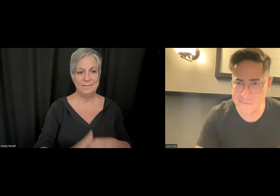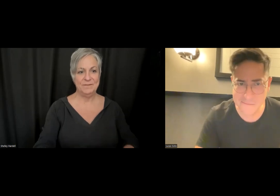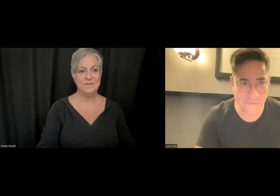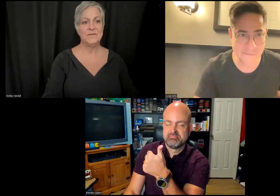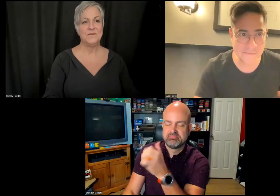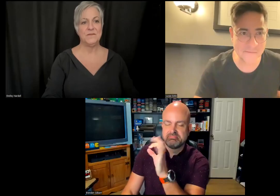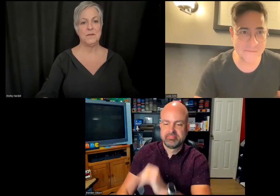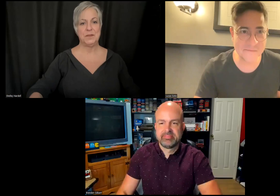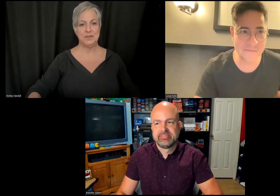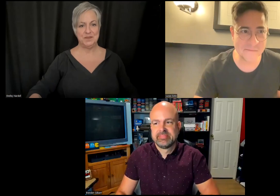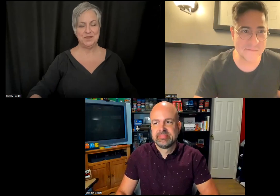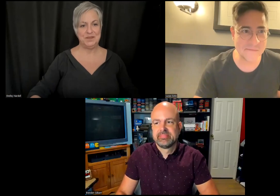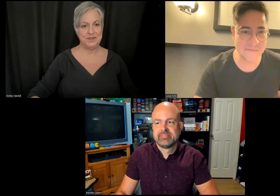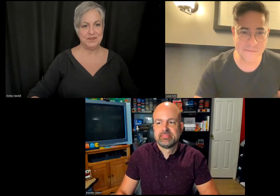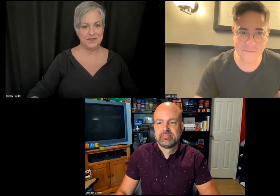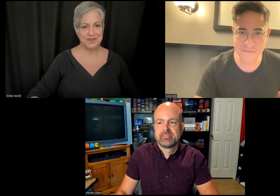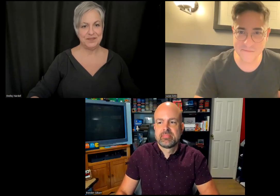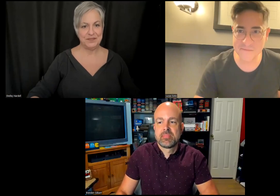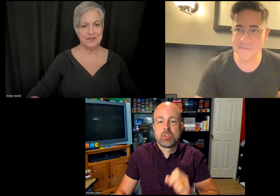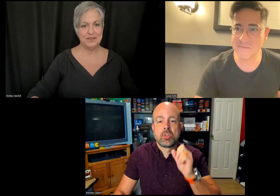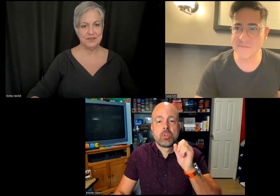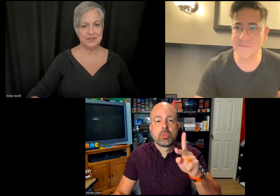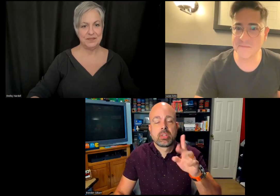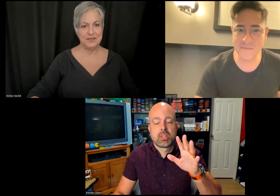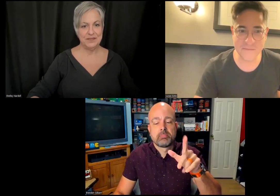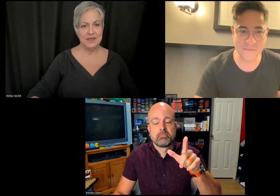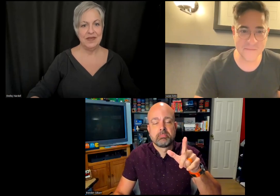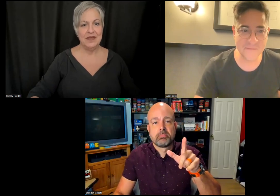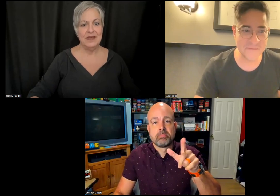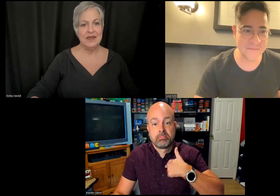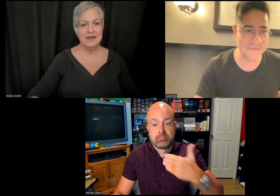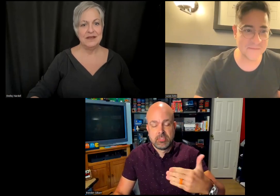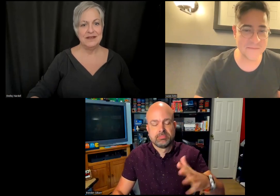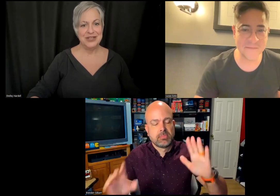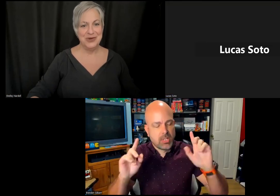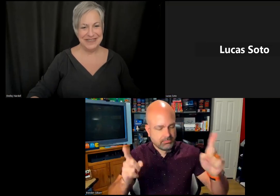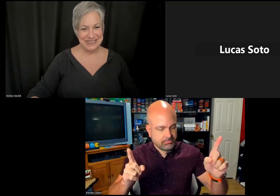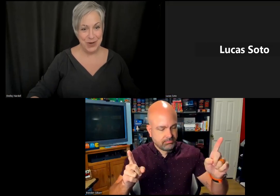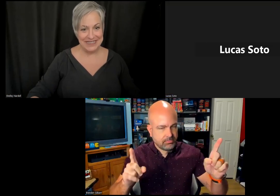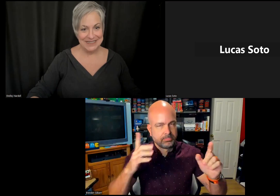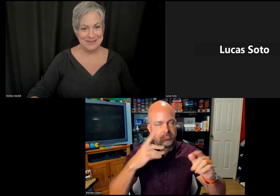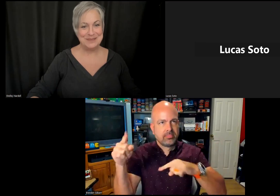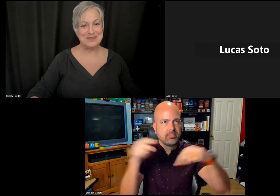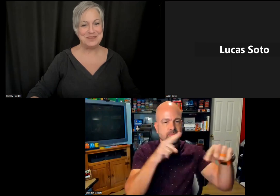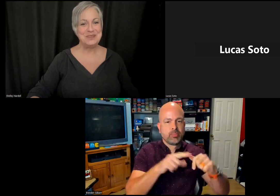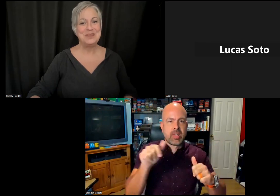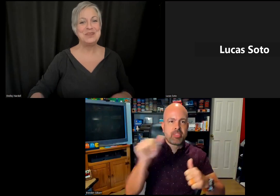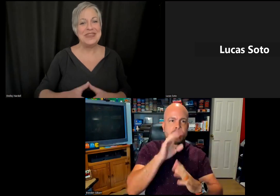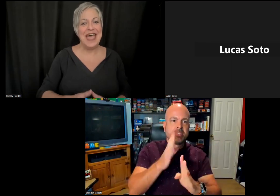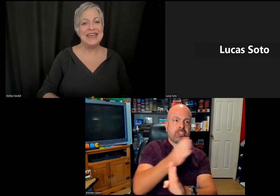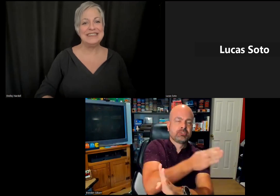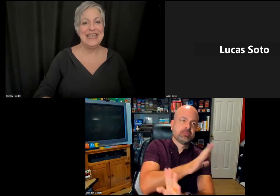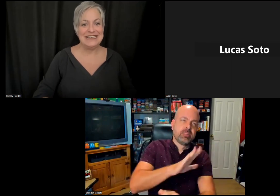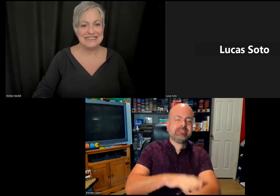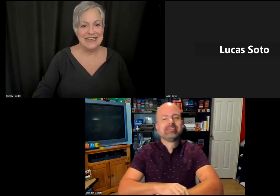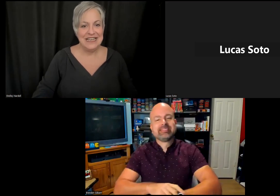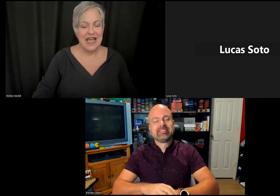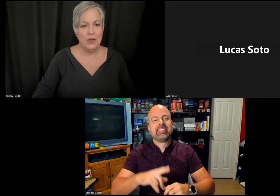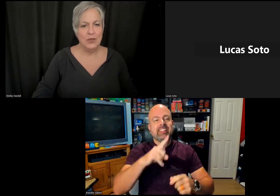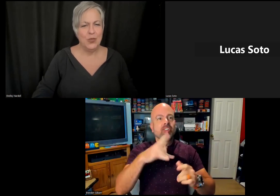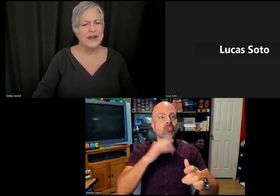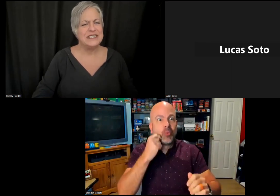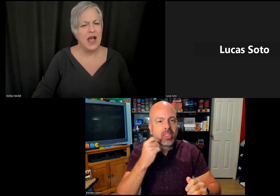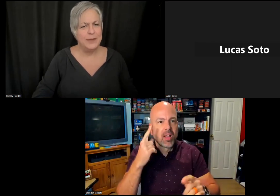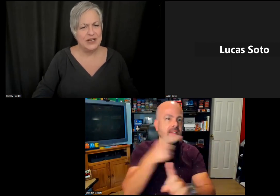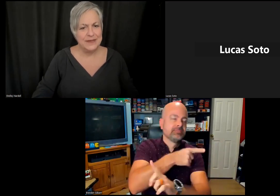Brenden: It is Brenden. Yes, I wanted to comment on